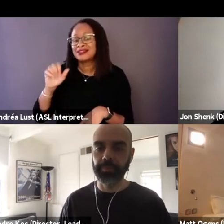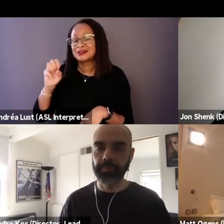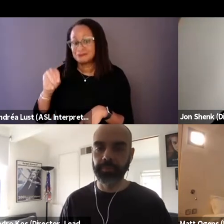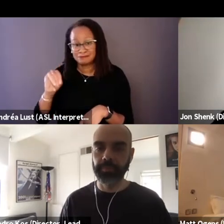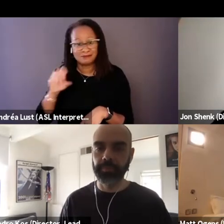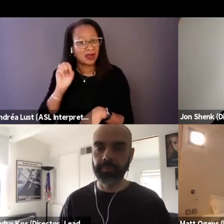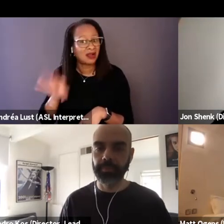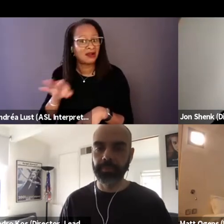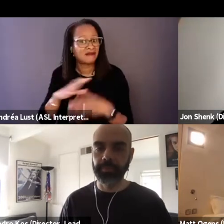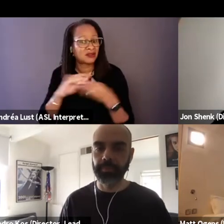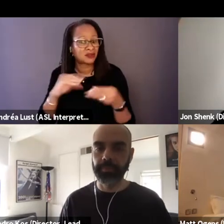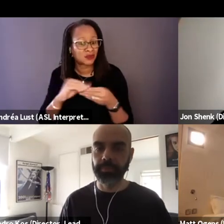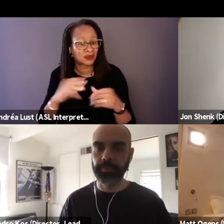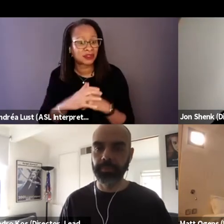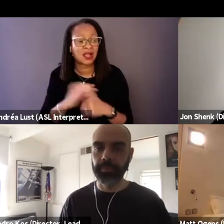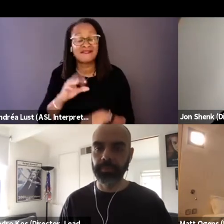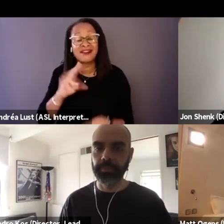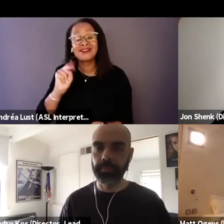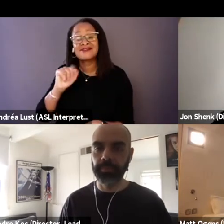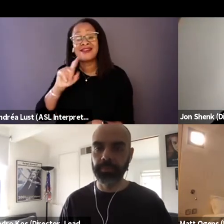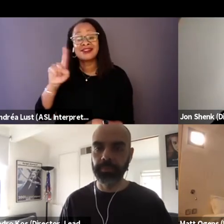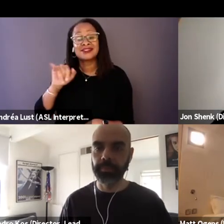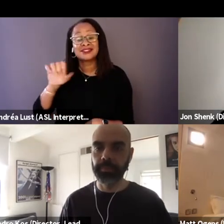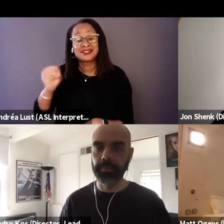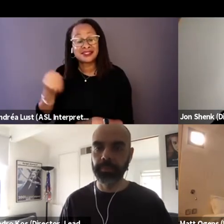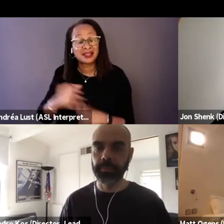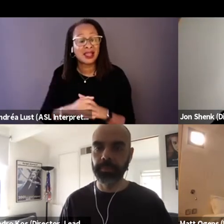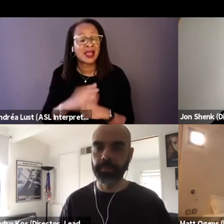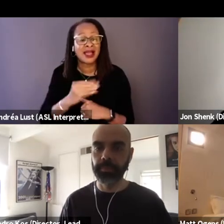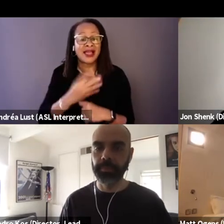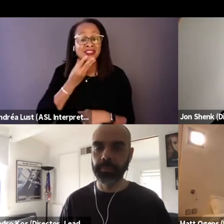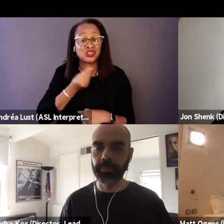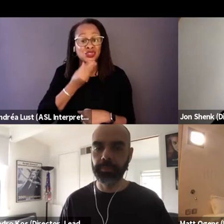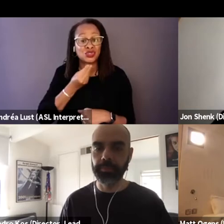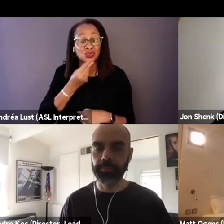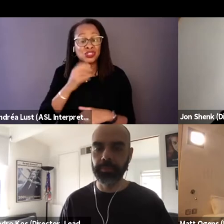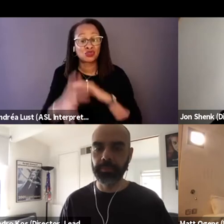of Nazis and Jewish refugees that escaped from Europe,